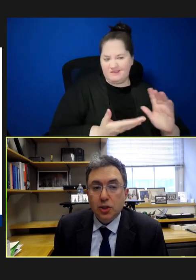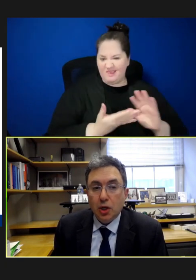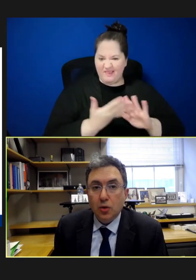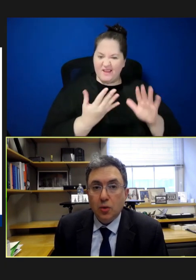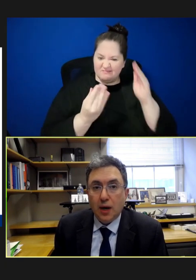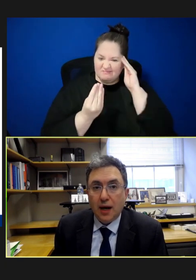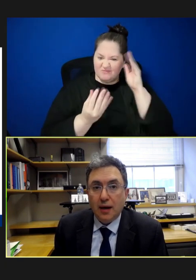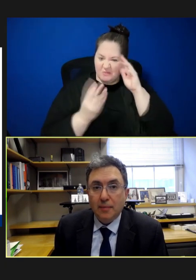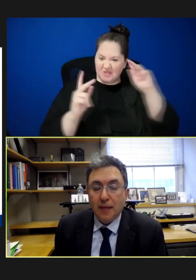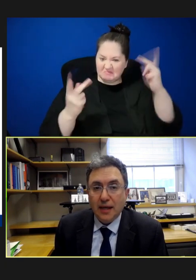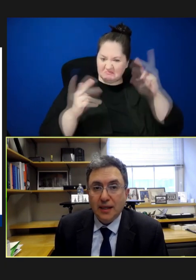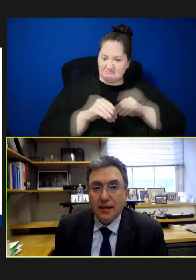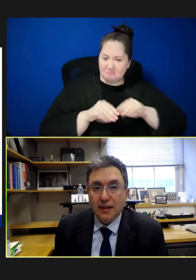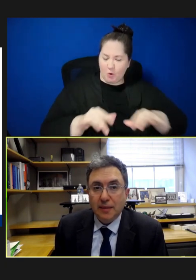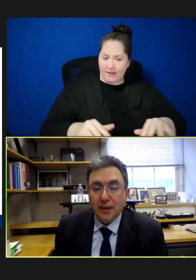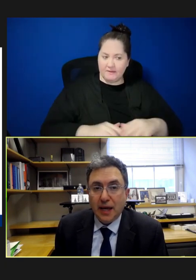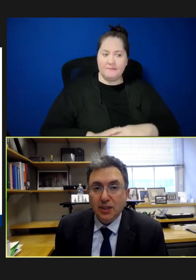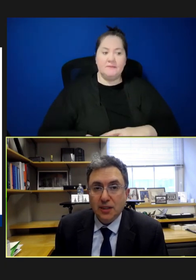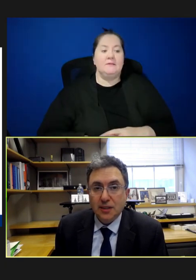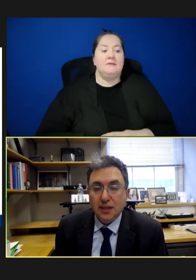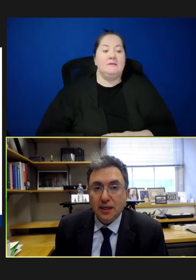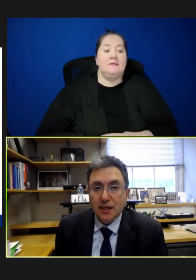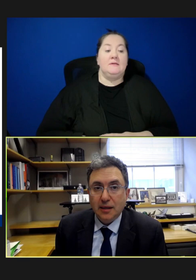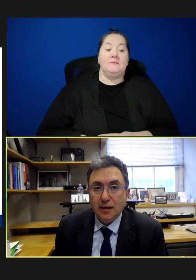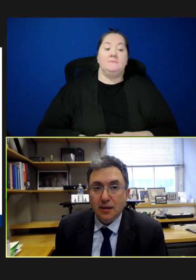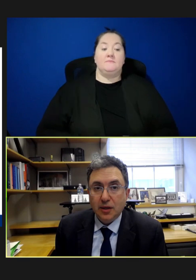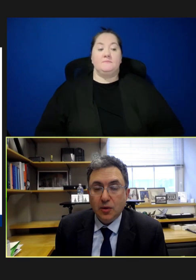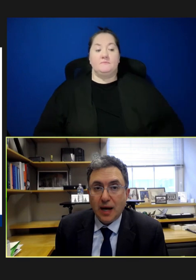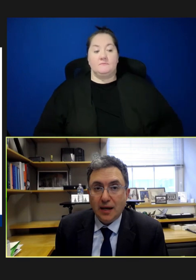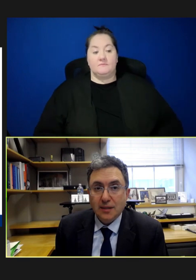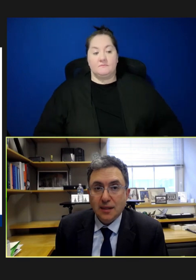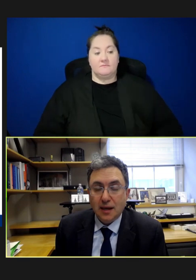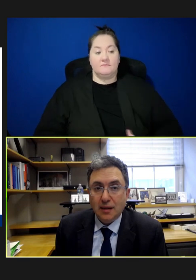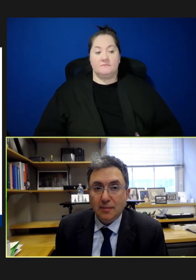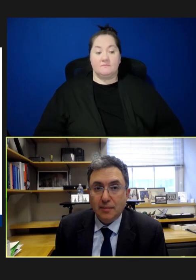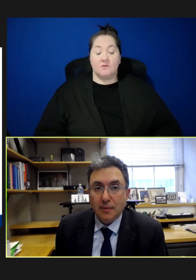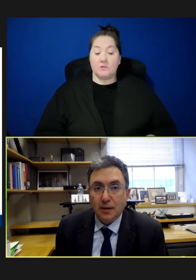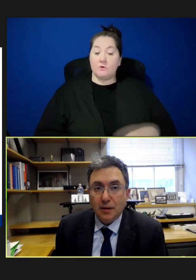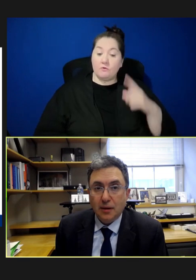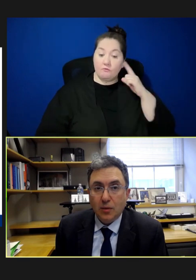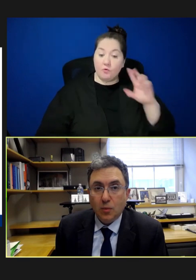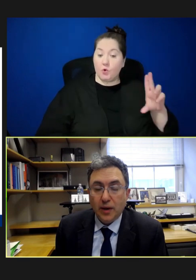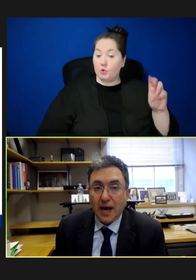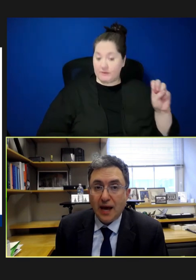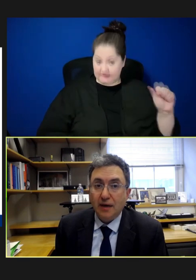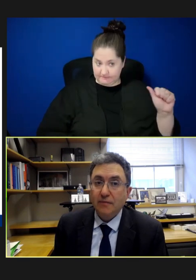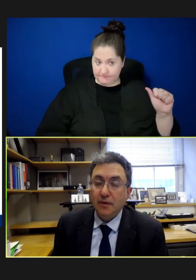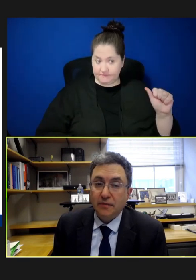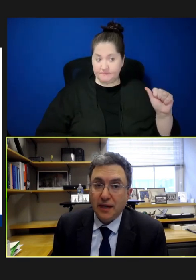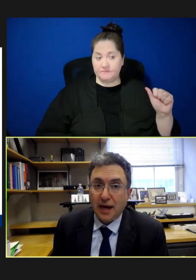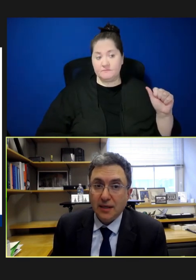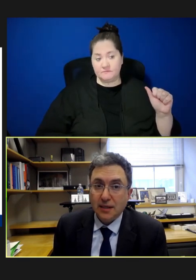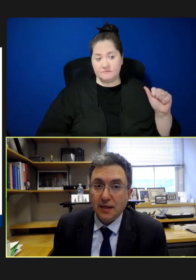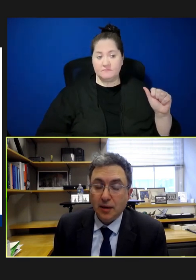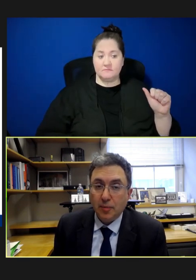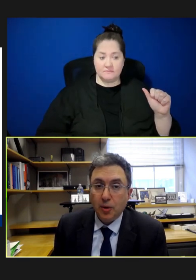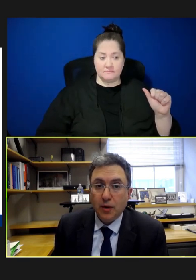So, I think the implications in the U.S., we have a fantastic program,